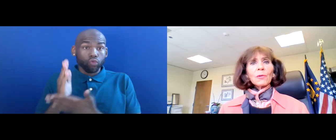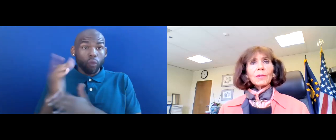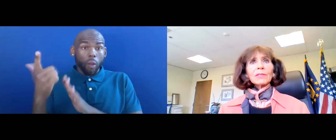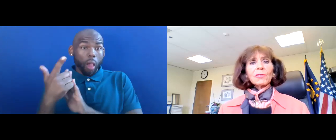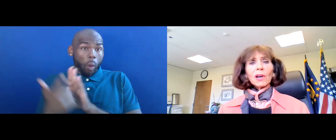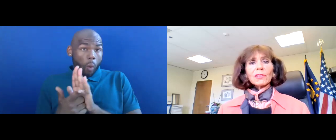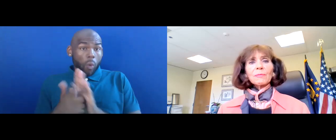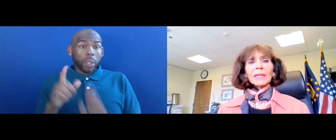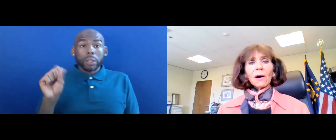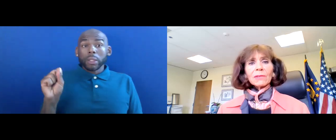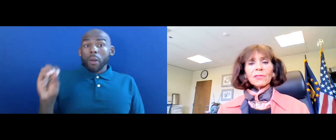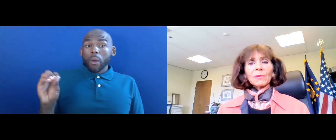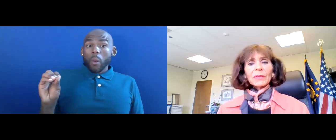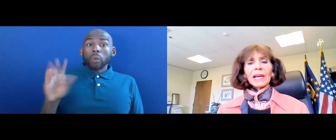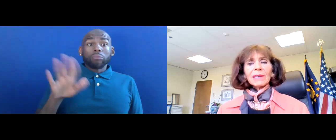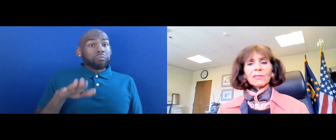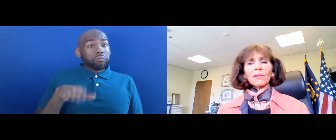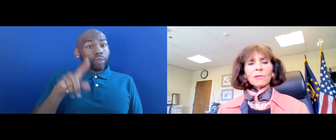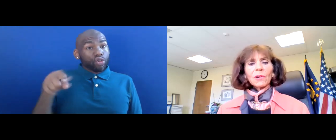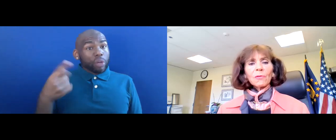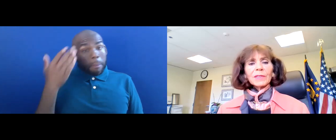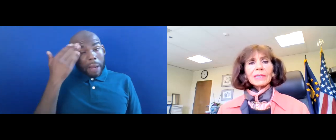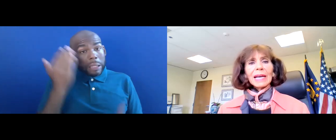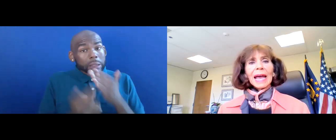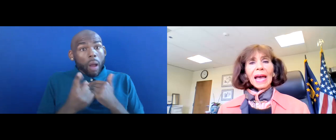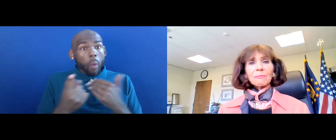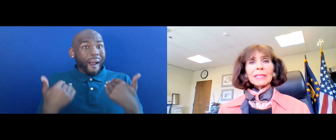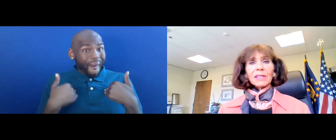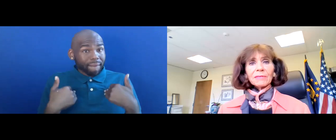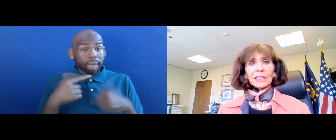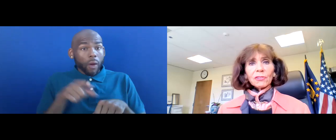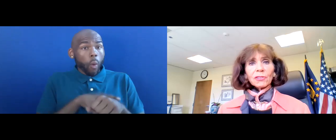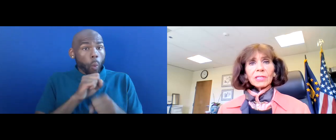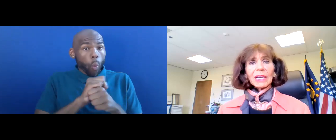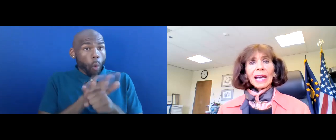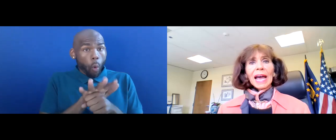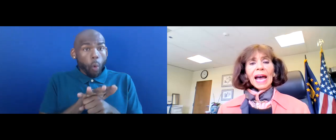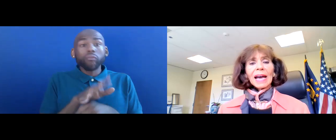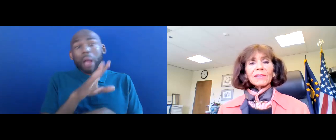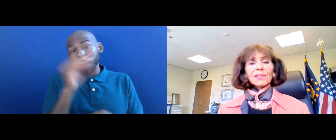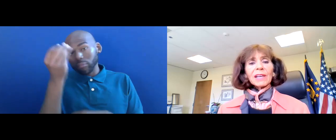SO JUST BECAUSE SOMEONE HAS LONG COVID AND BY DEFINITION HAS